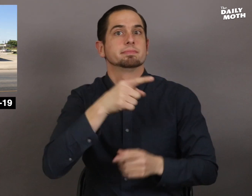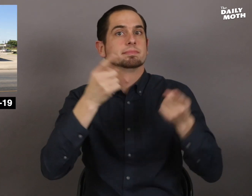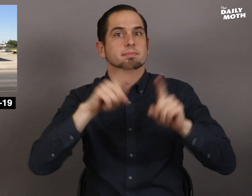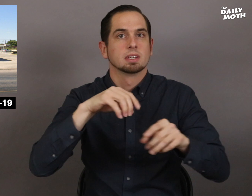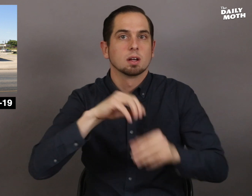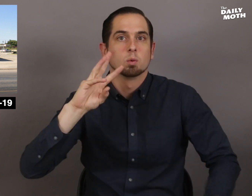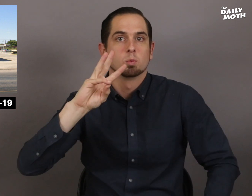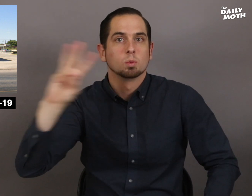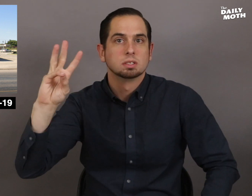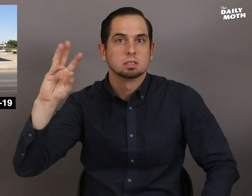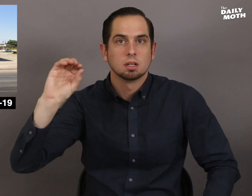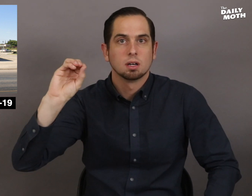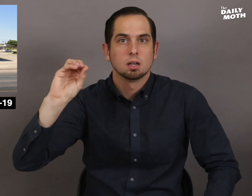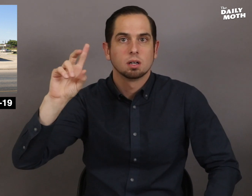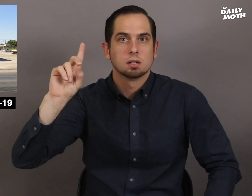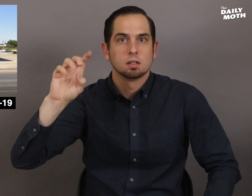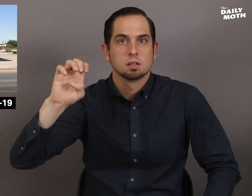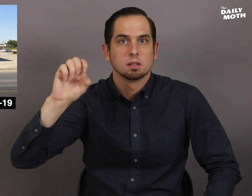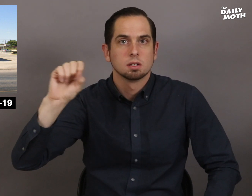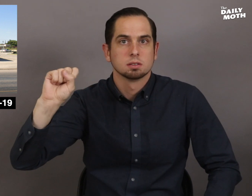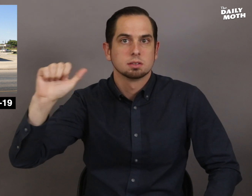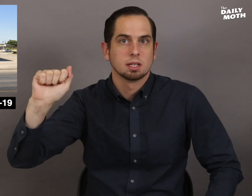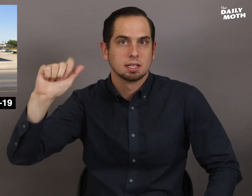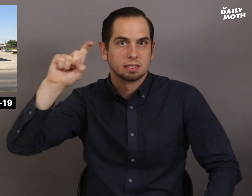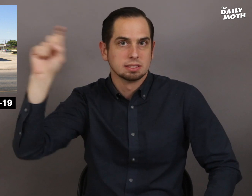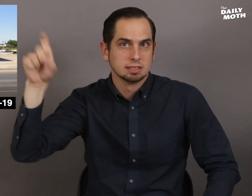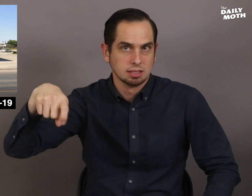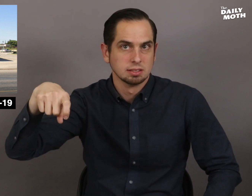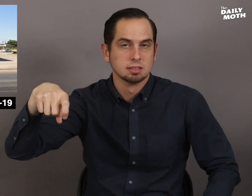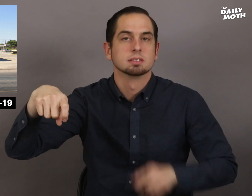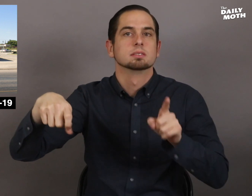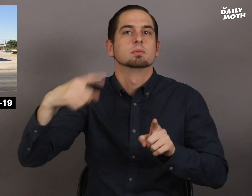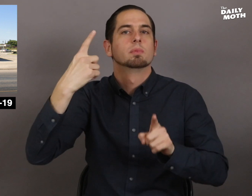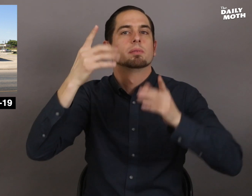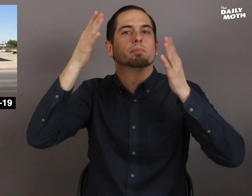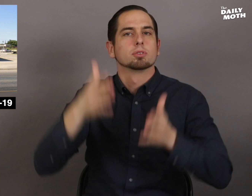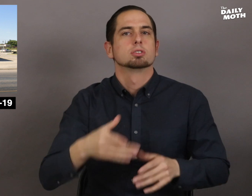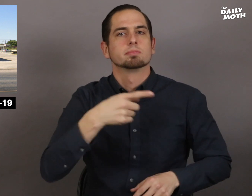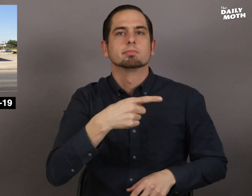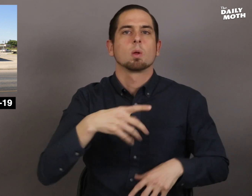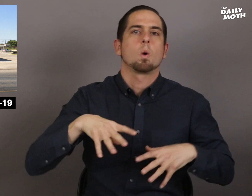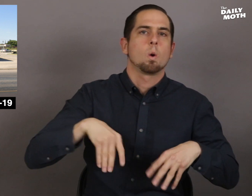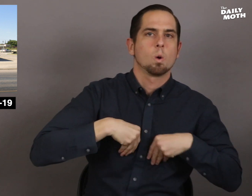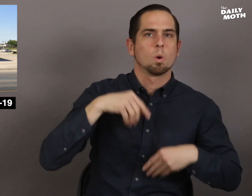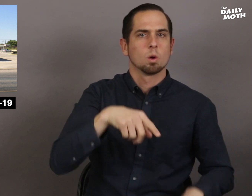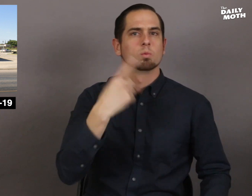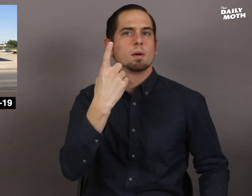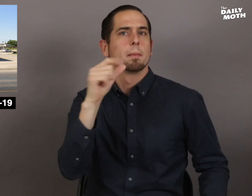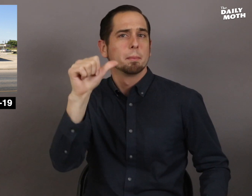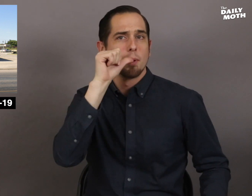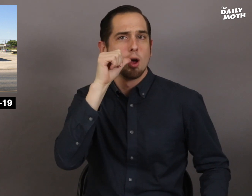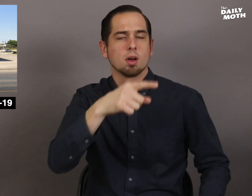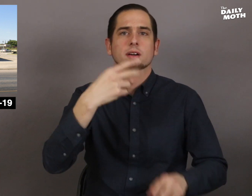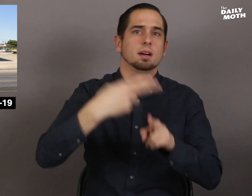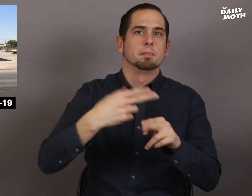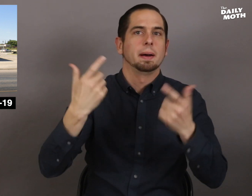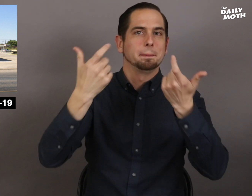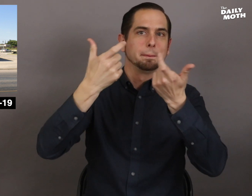In West Odessa, Texas, the owner of a bar named